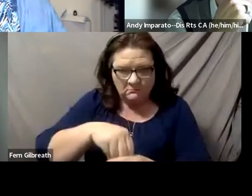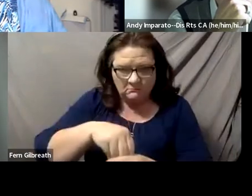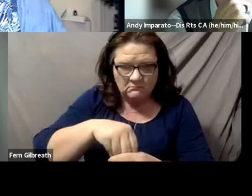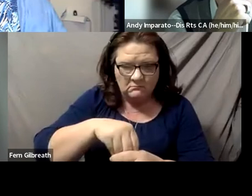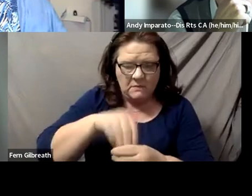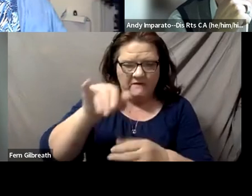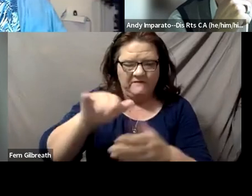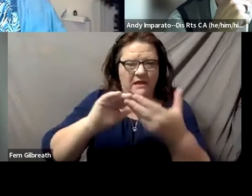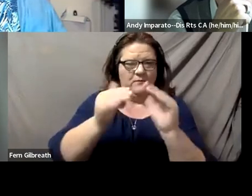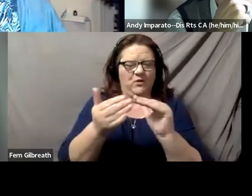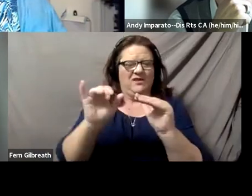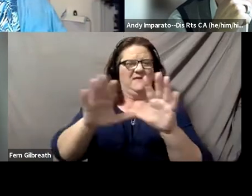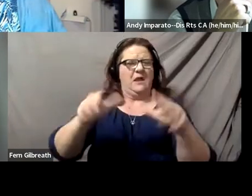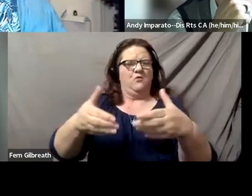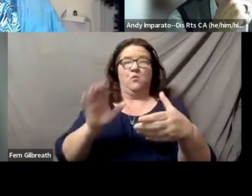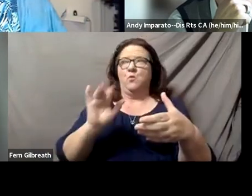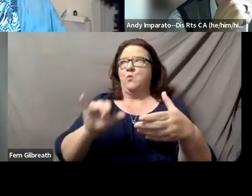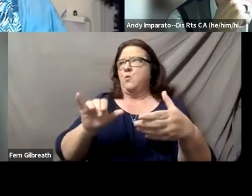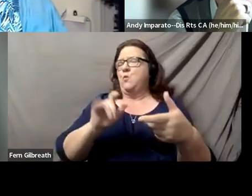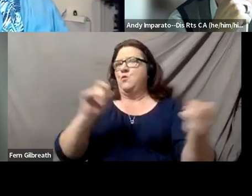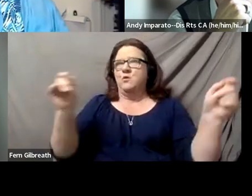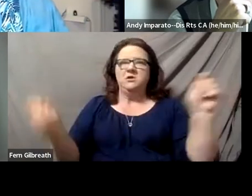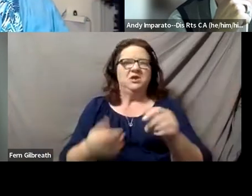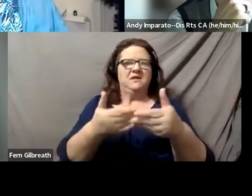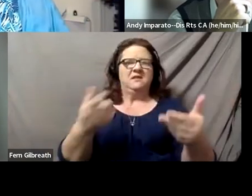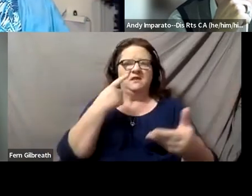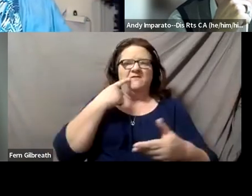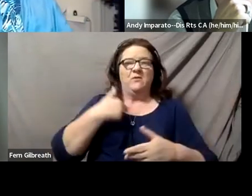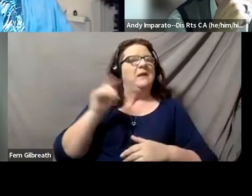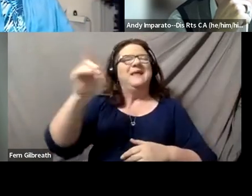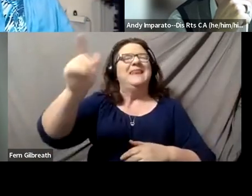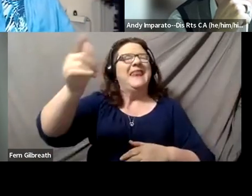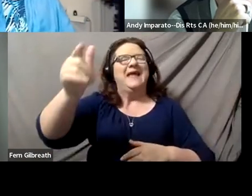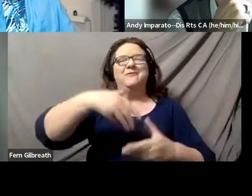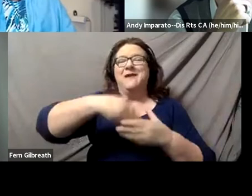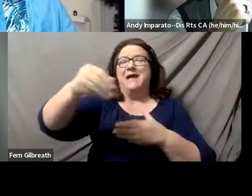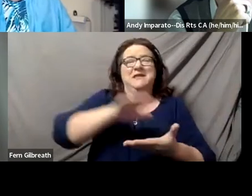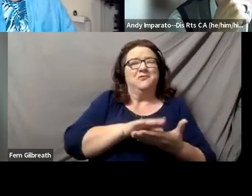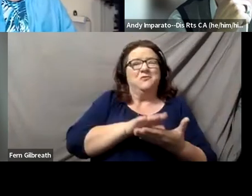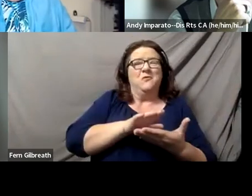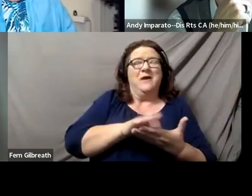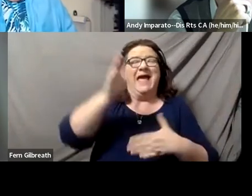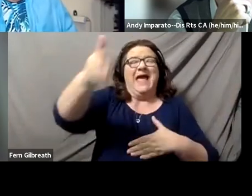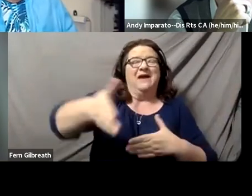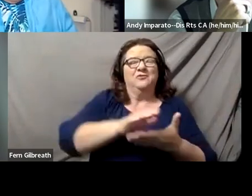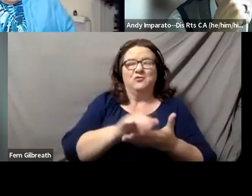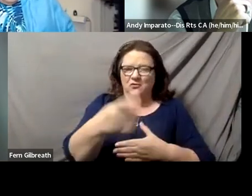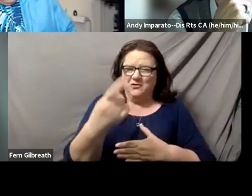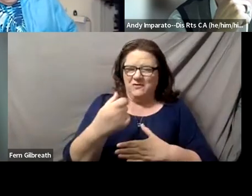that community and that group really changed things for me later. Right? That was outside of law school. I know you asked about law school, Andy,